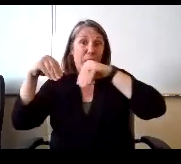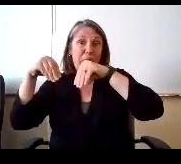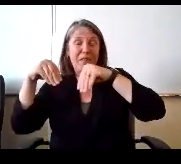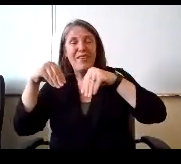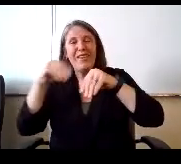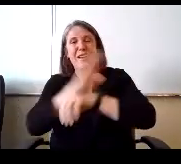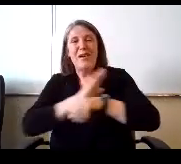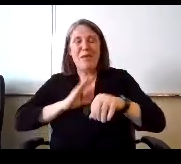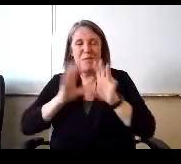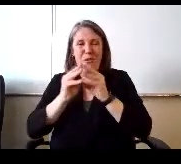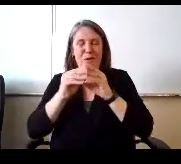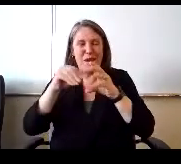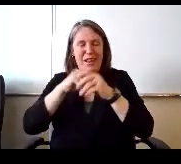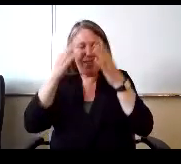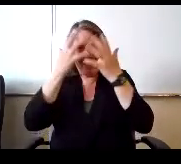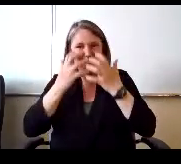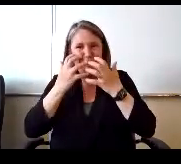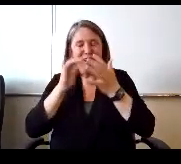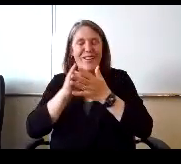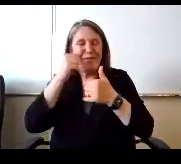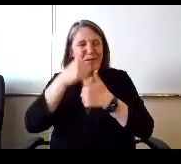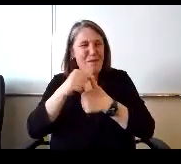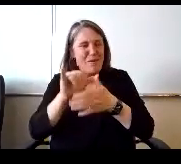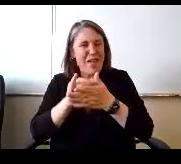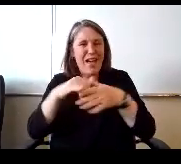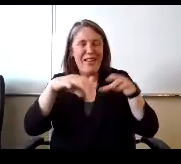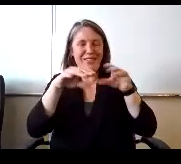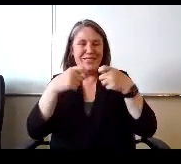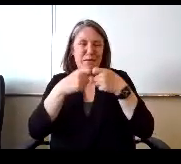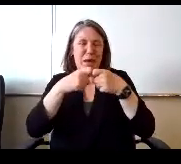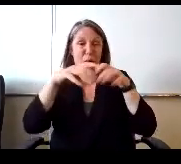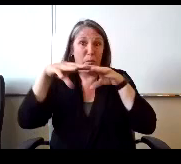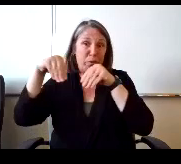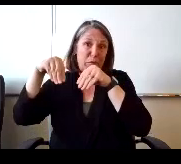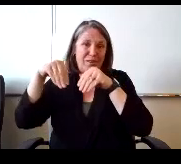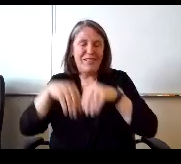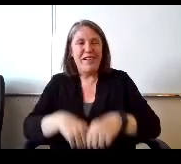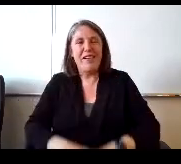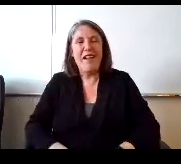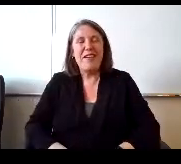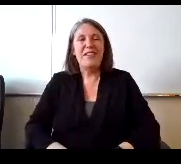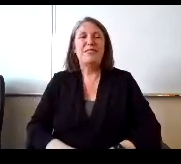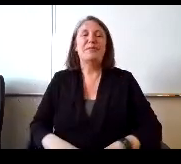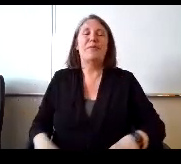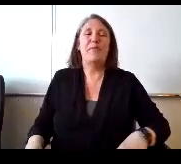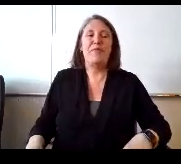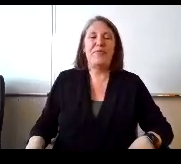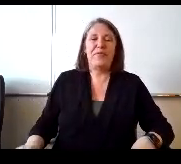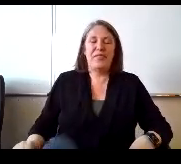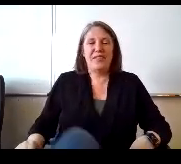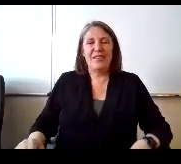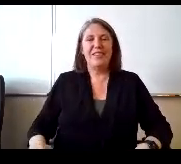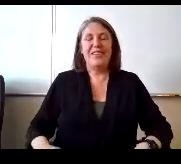in the dark. OK, not OK, yes yes. I I'm lost on the next year. Mr. Mr.